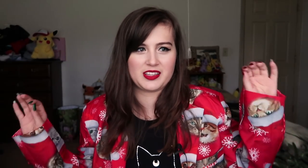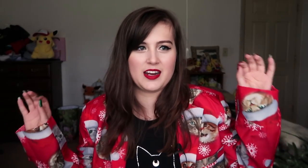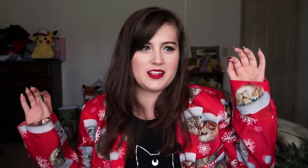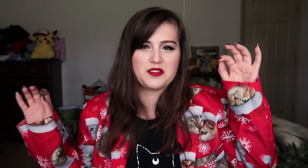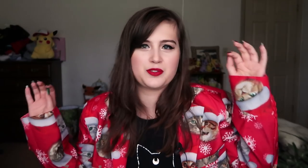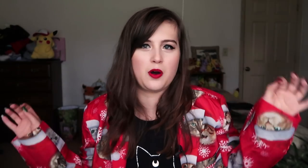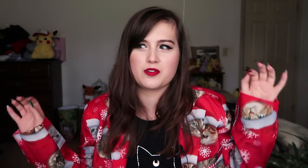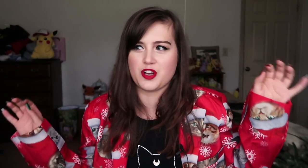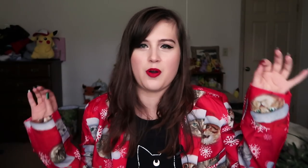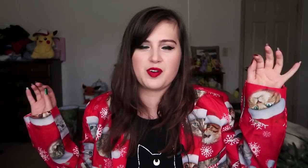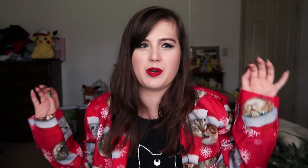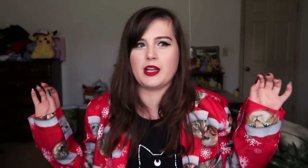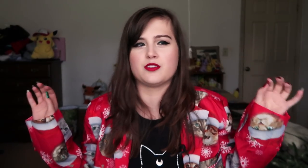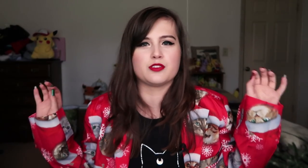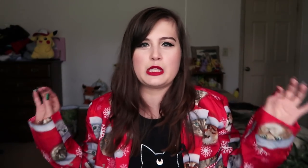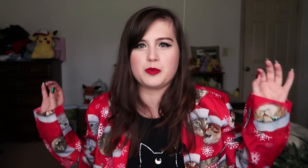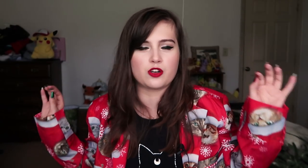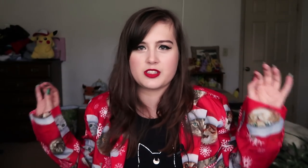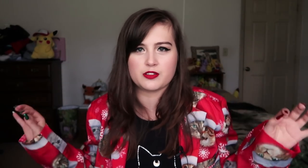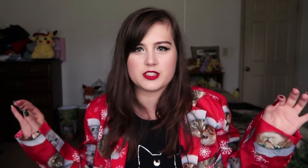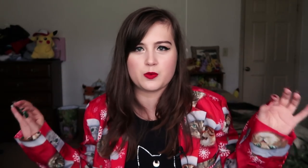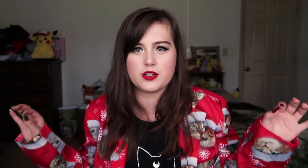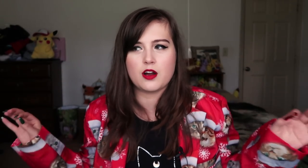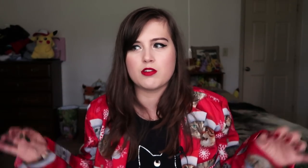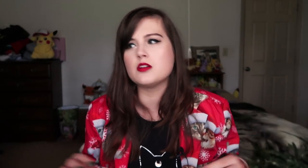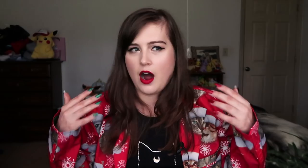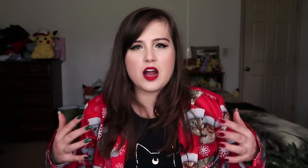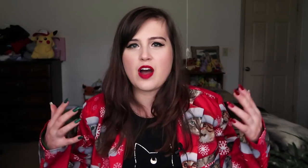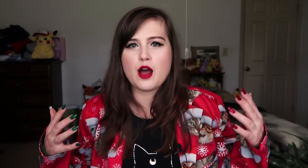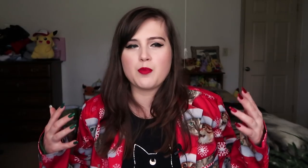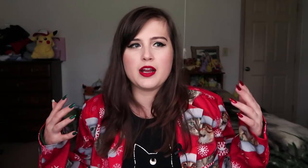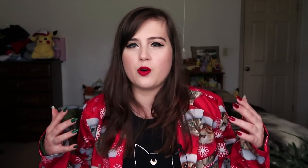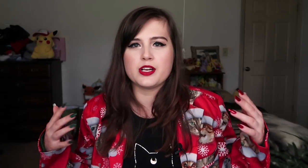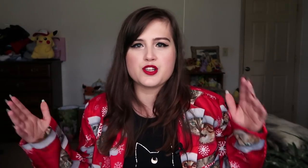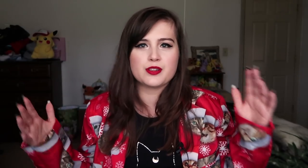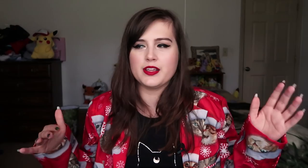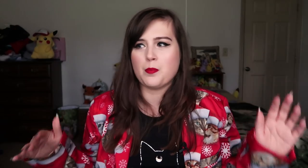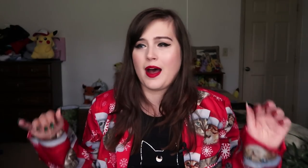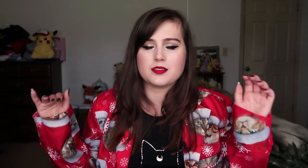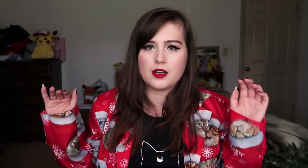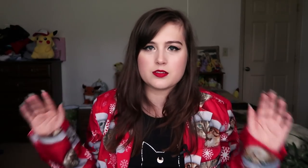That's the whole show. Everybody has their deep, dark secrets and whatnot, right? I've had my own issues in the past.